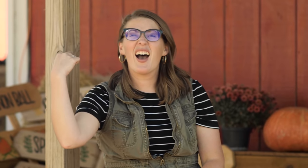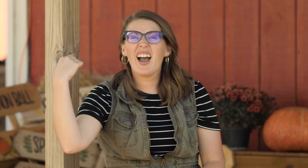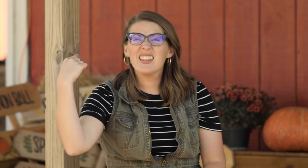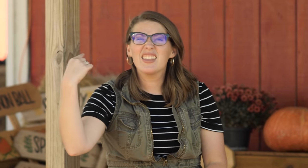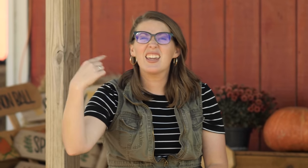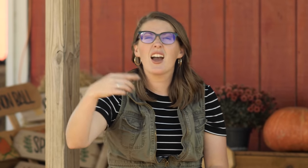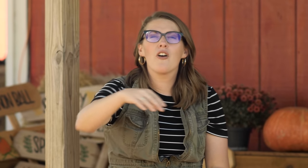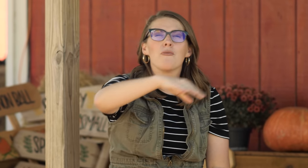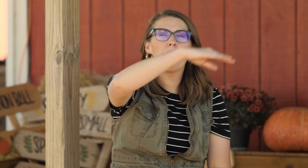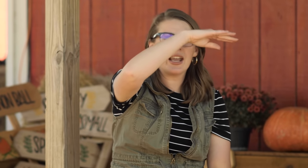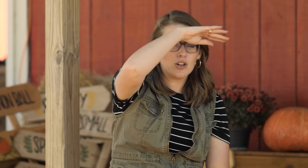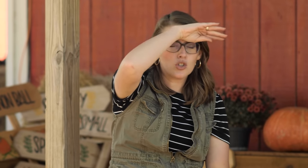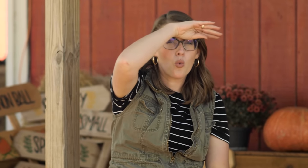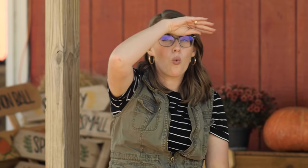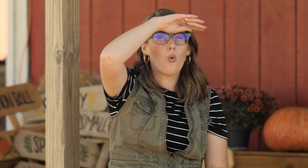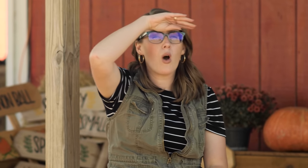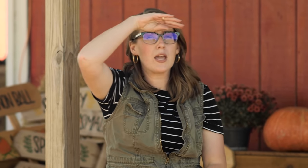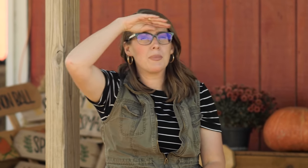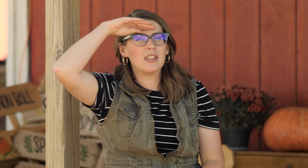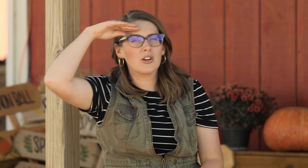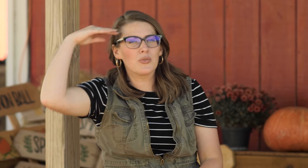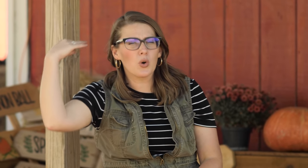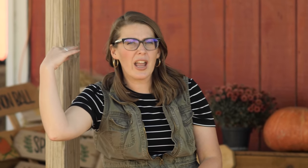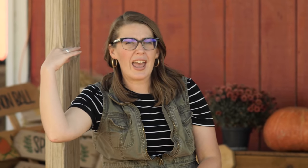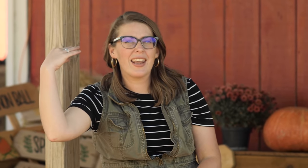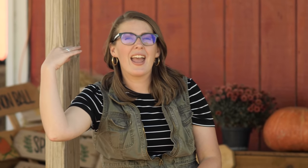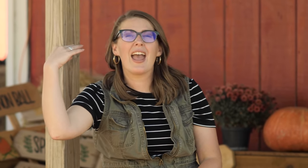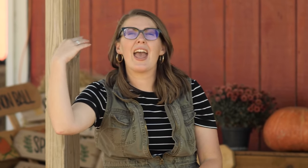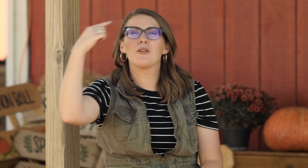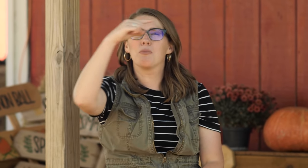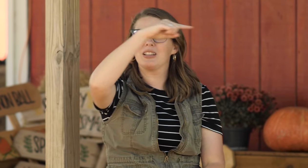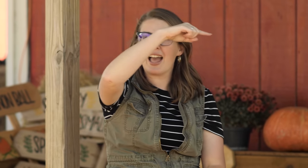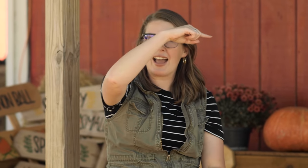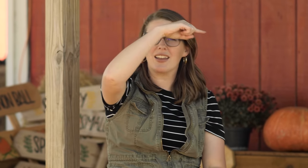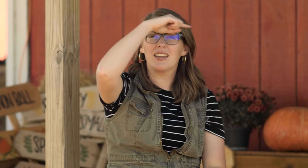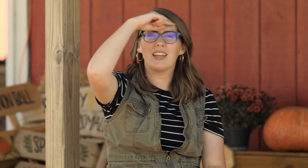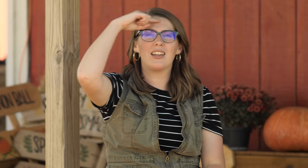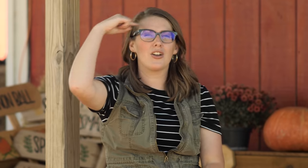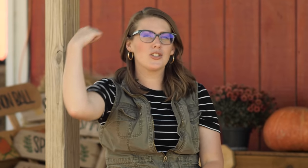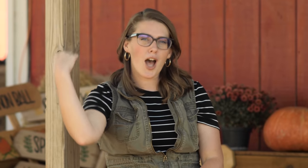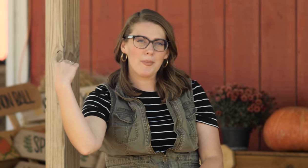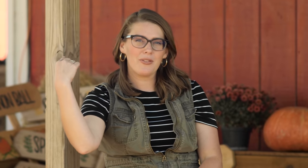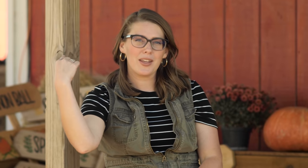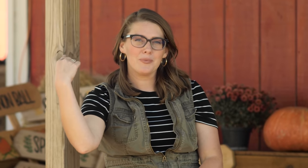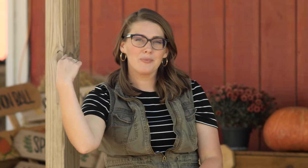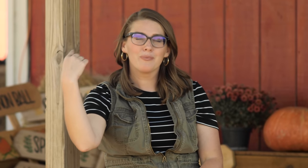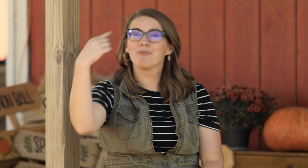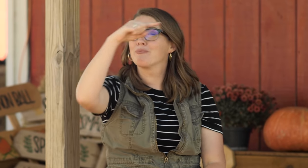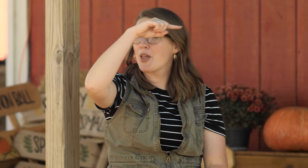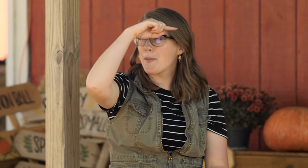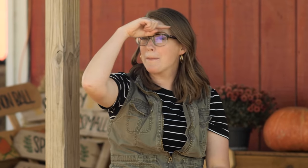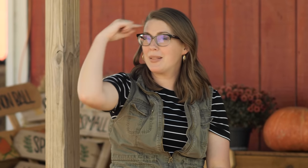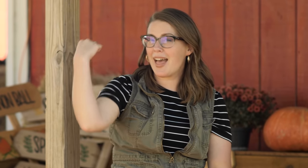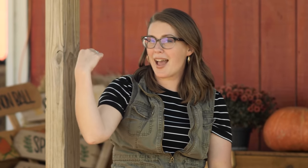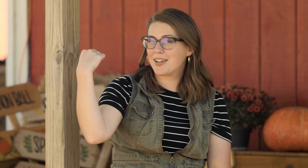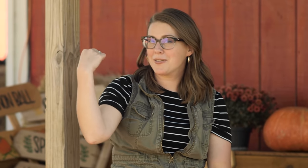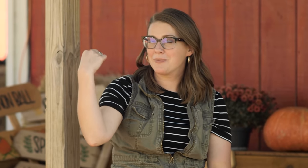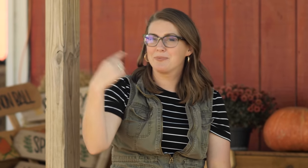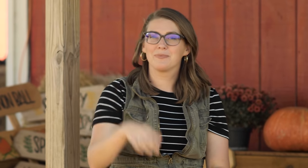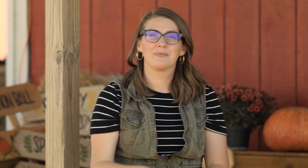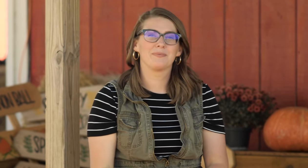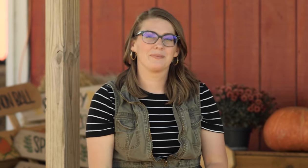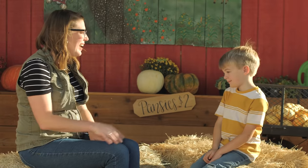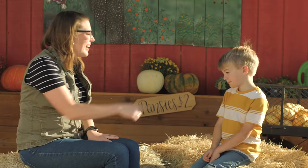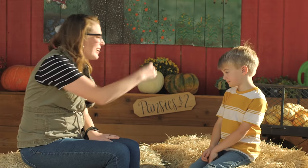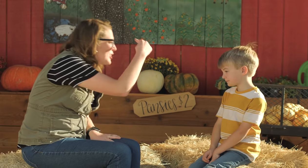I think of miners wiping their forehead and black getting on top of it 'black'. Can you